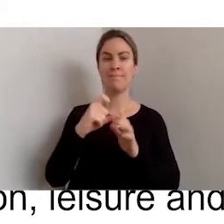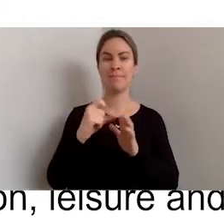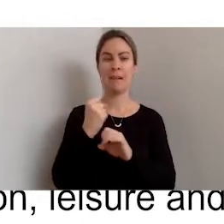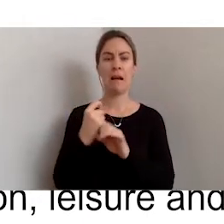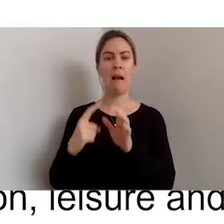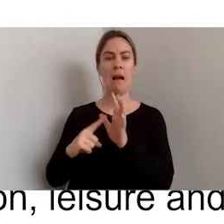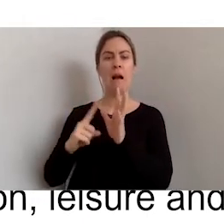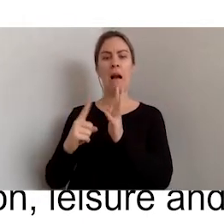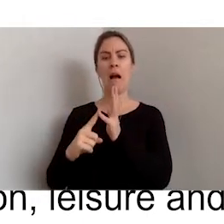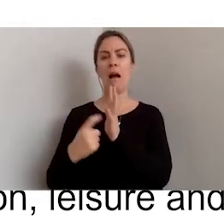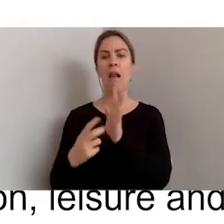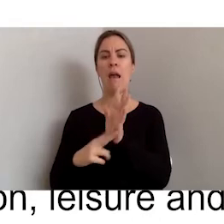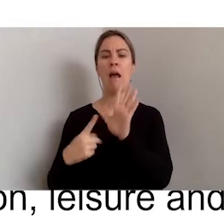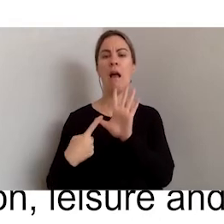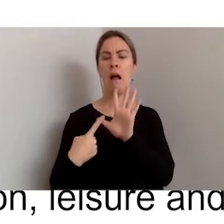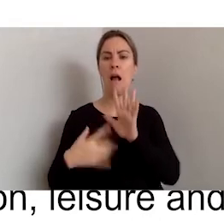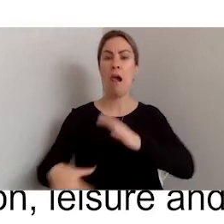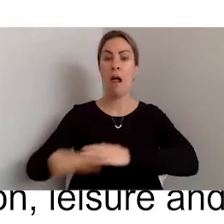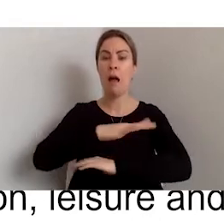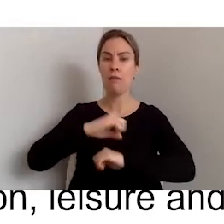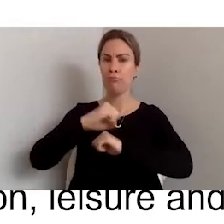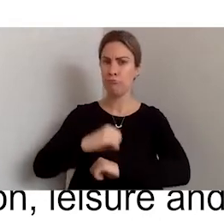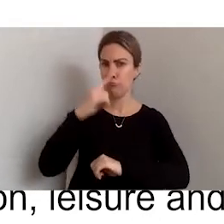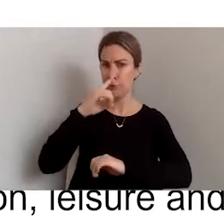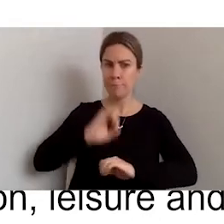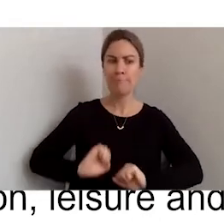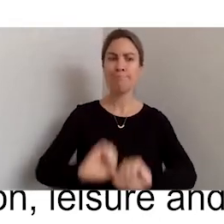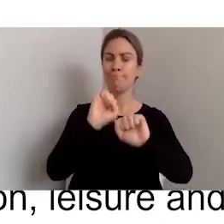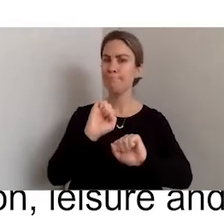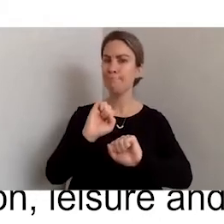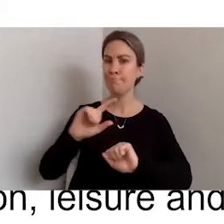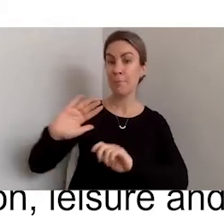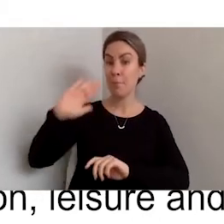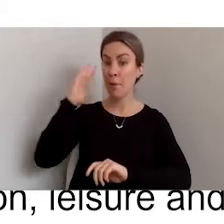people past, present and future, which is also the land that I am